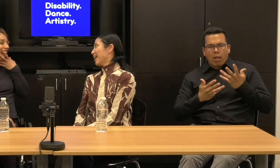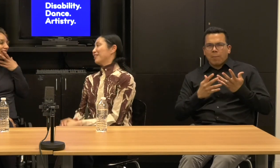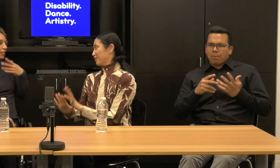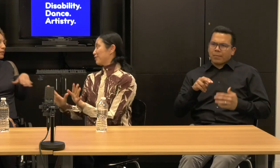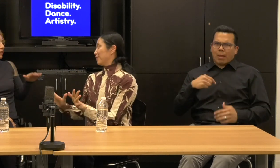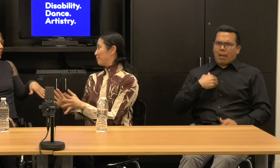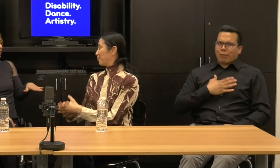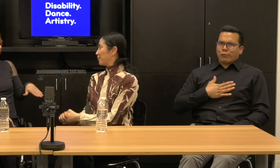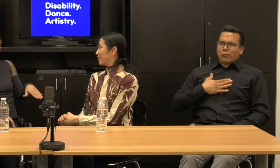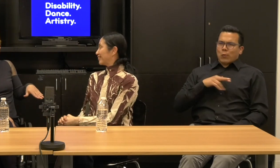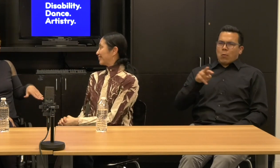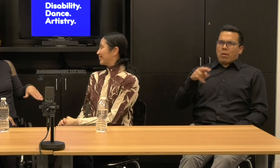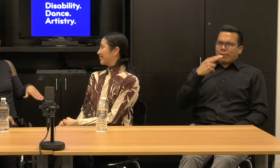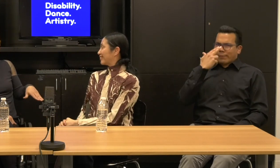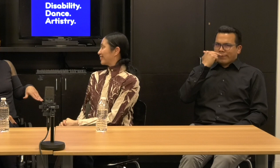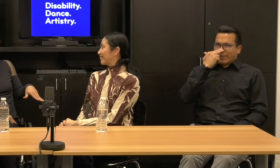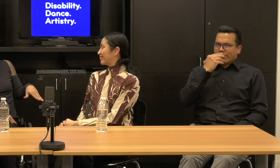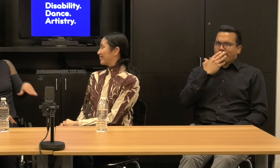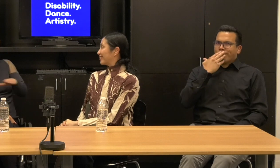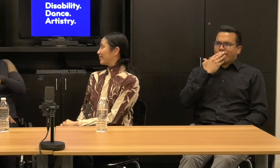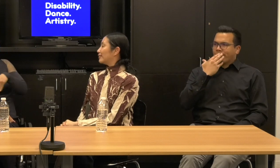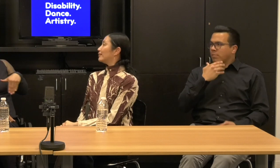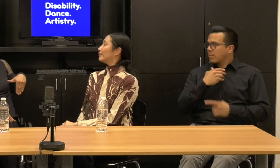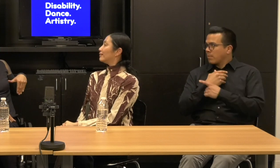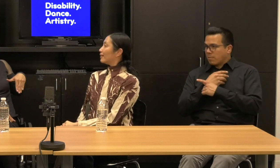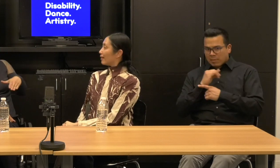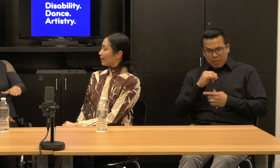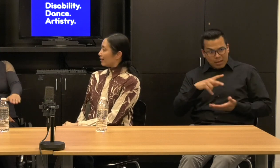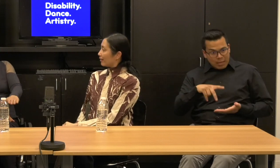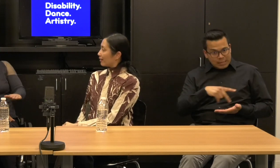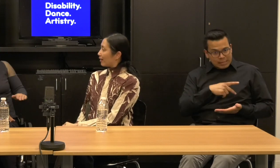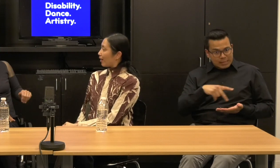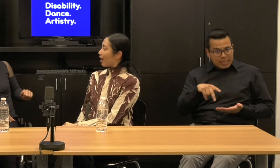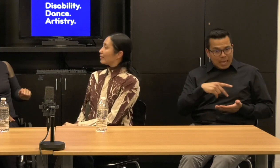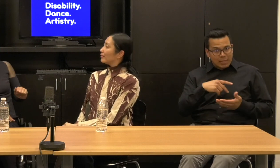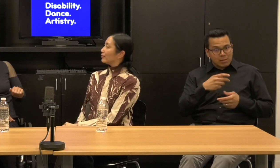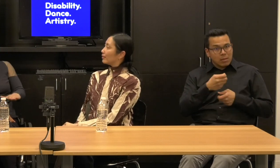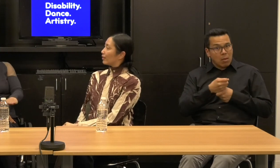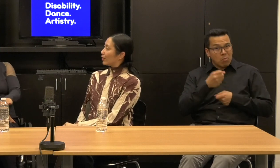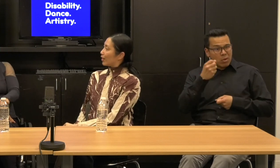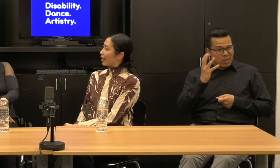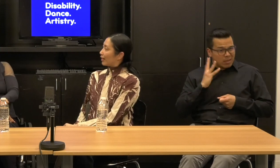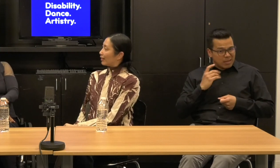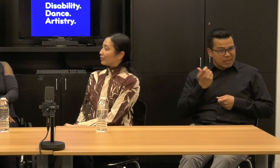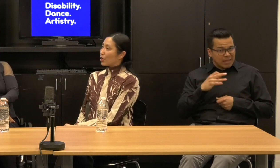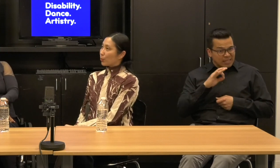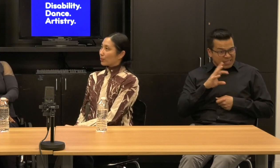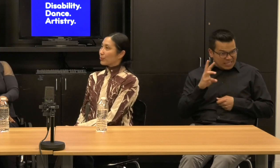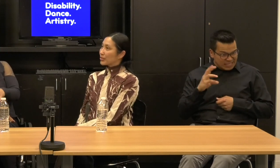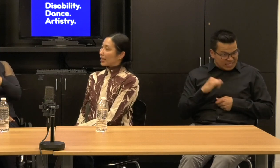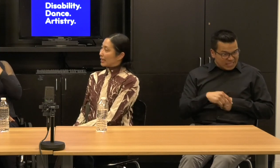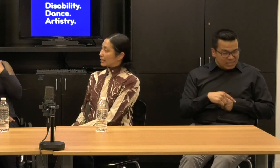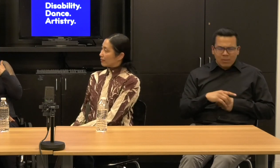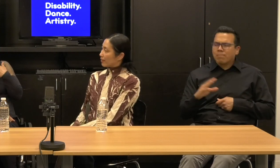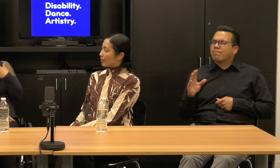Alice: And it's just been the dance umbrella the big, the big thing that happened in Boston, was that 1996? Janet, No, it was later than that.